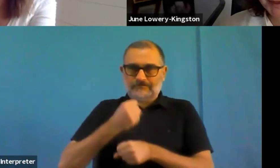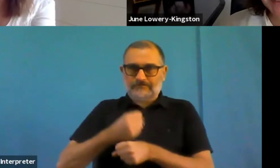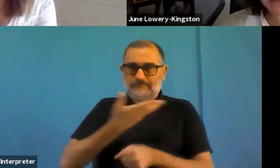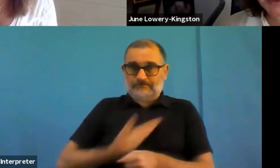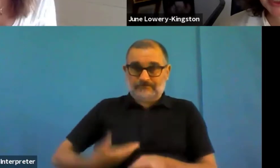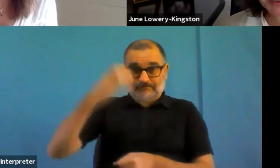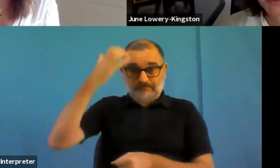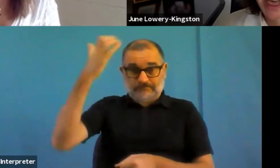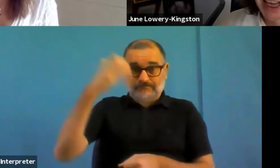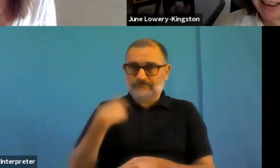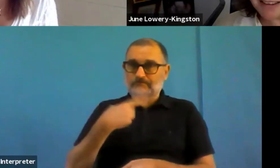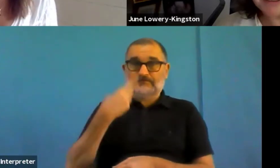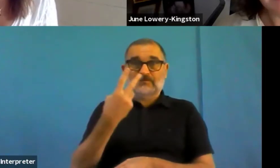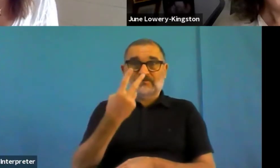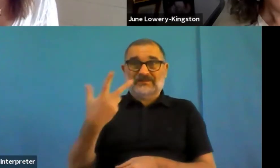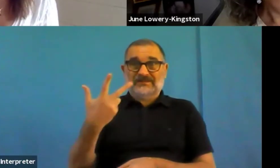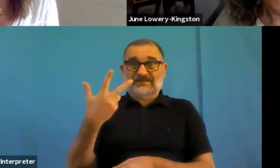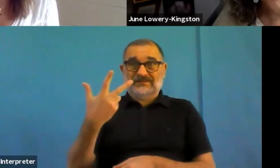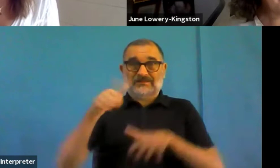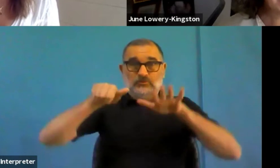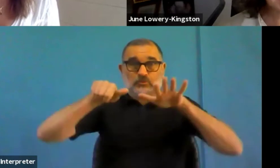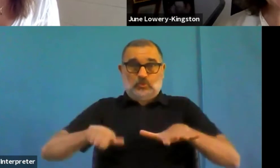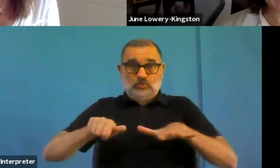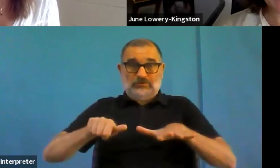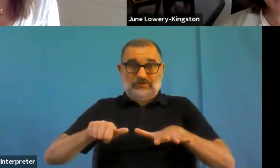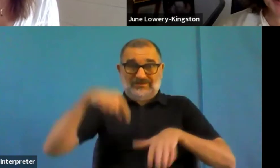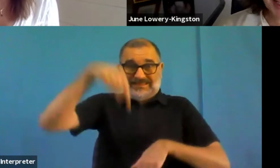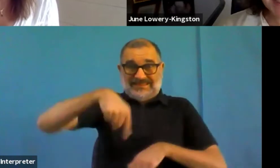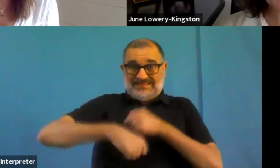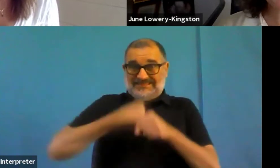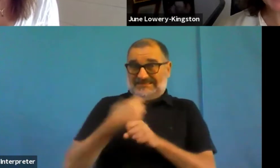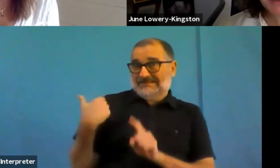was saying in terms of technical abidance by the directive.